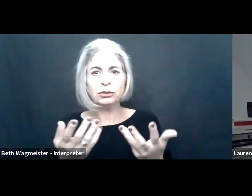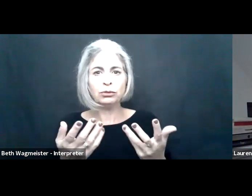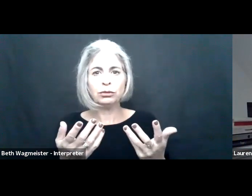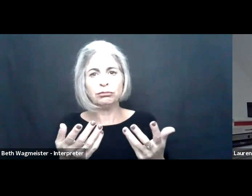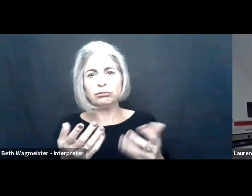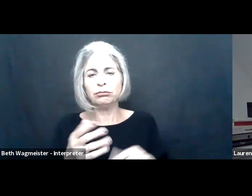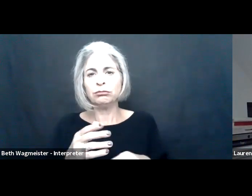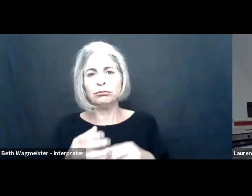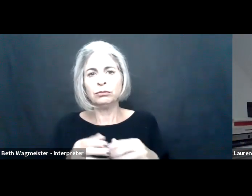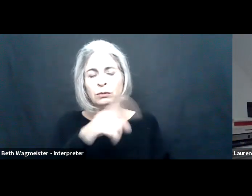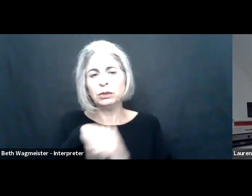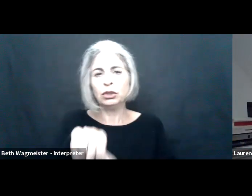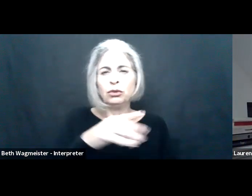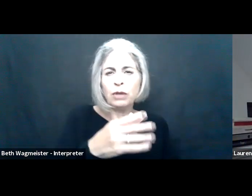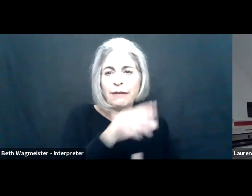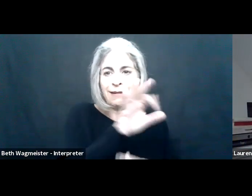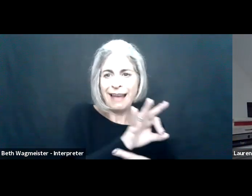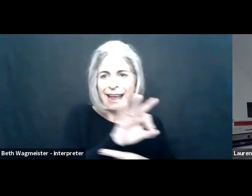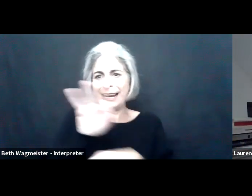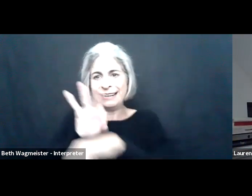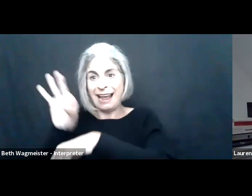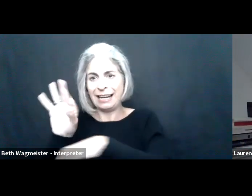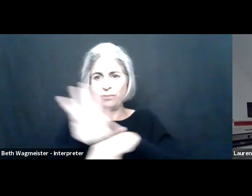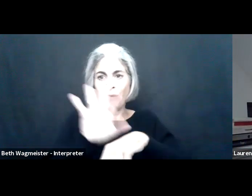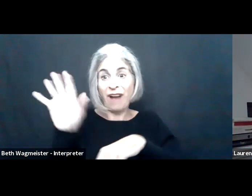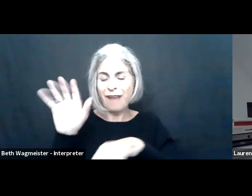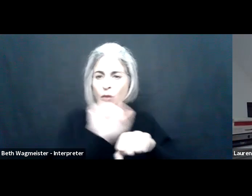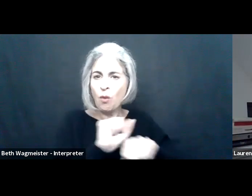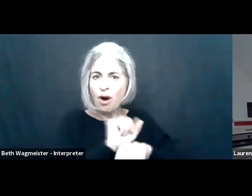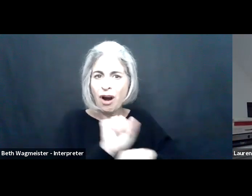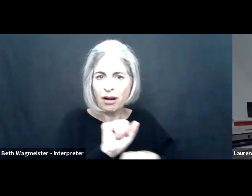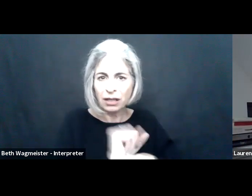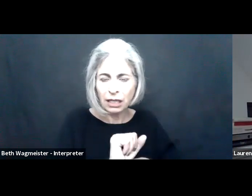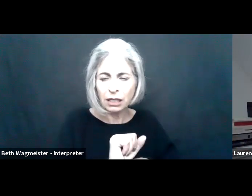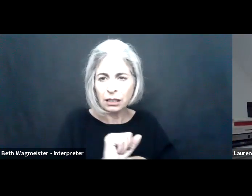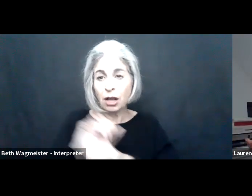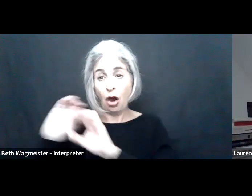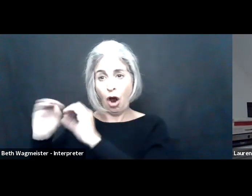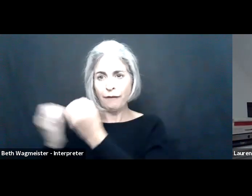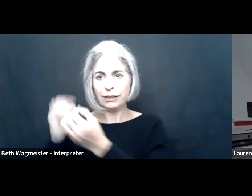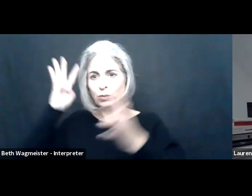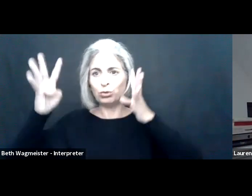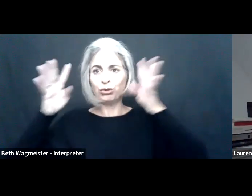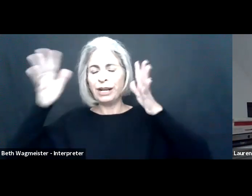you had predetermined work hours of 9 to 5. And one of the things we know is that,